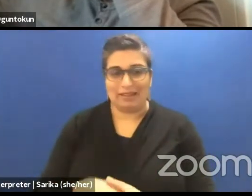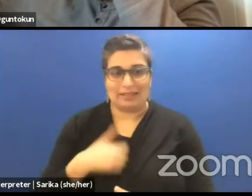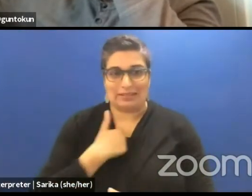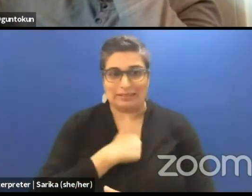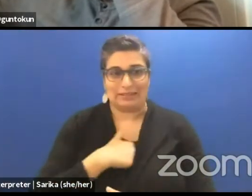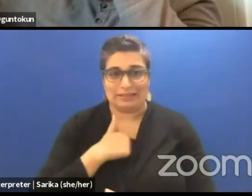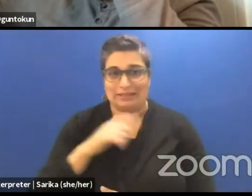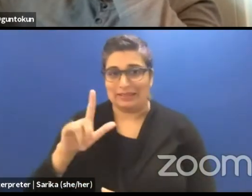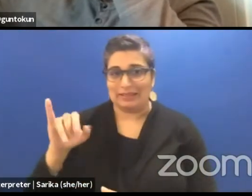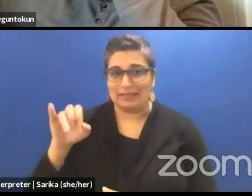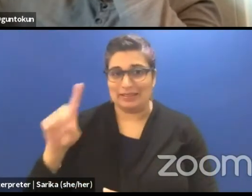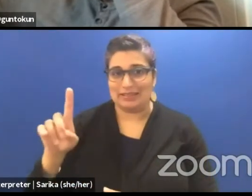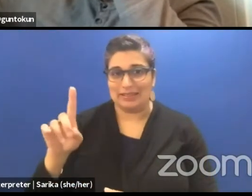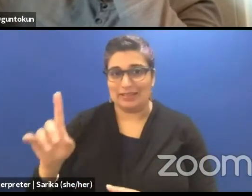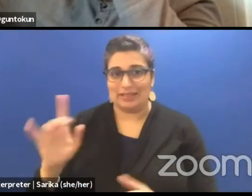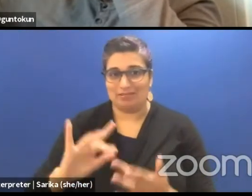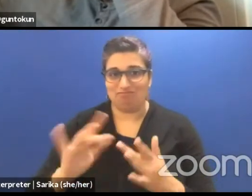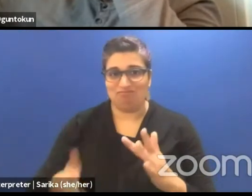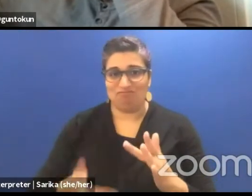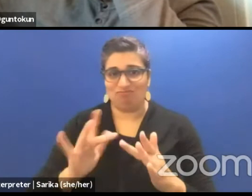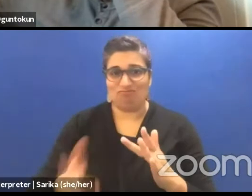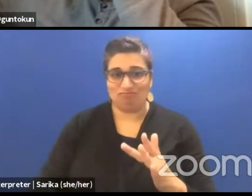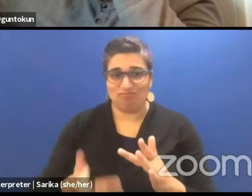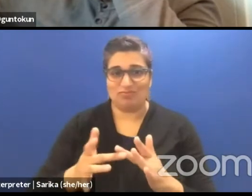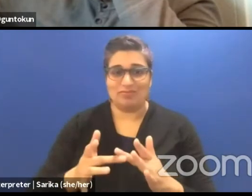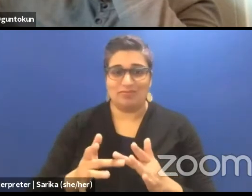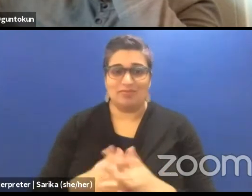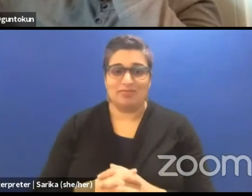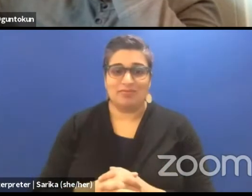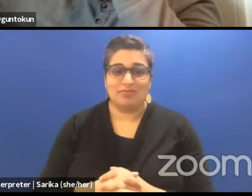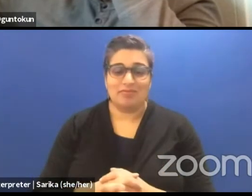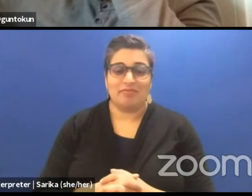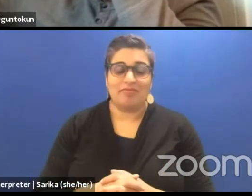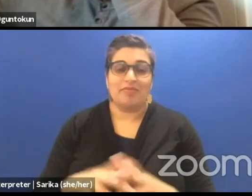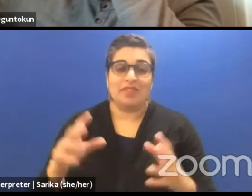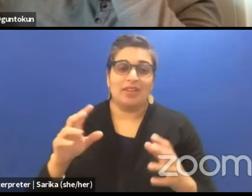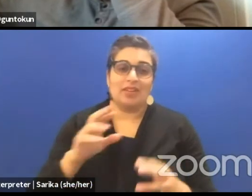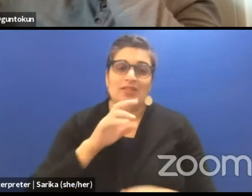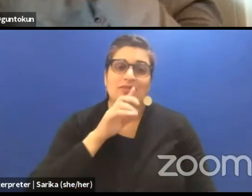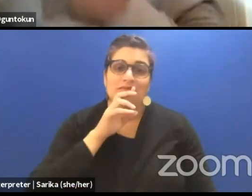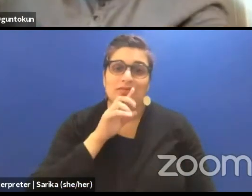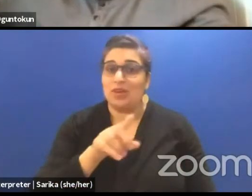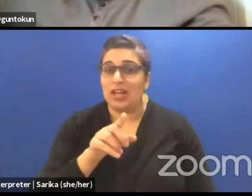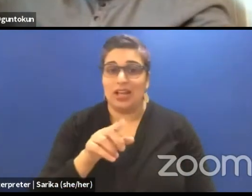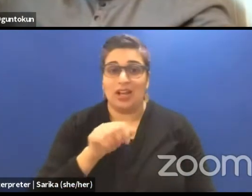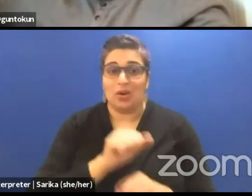his going back and forth just because of the internet. The realities of working in this part of the world.